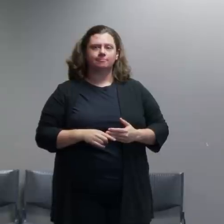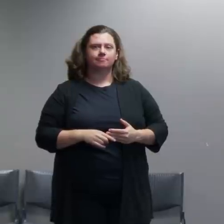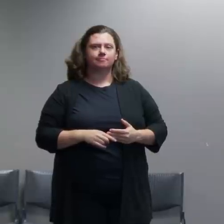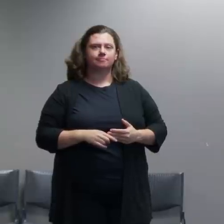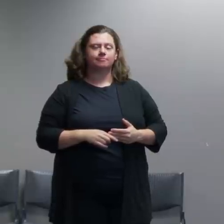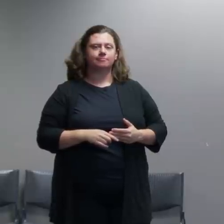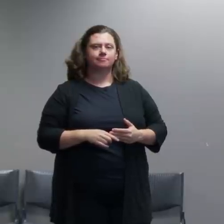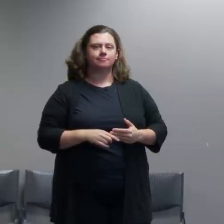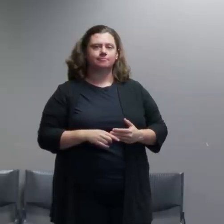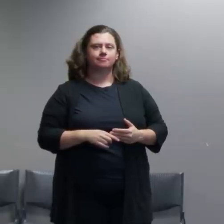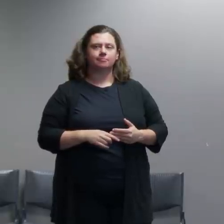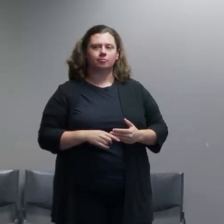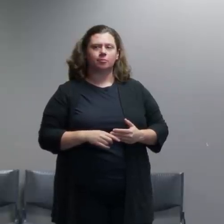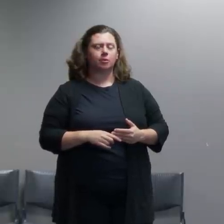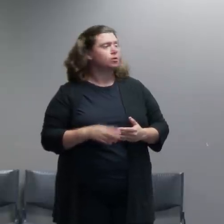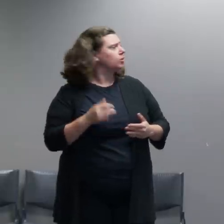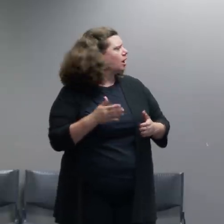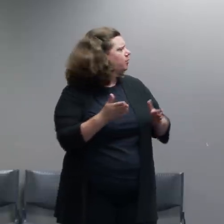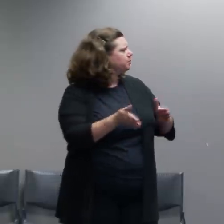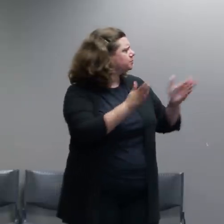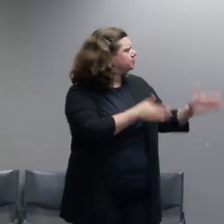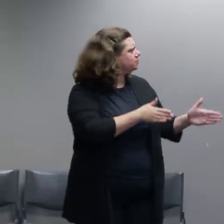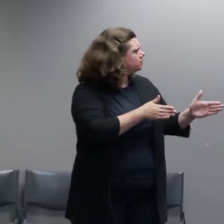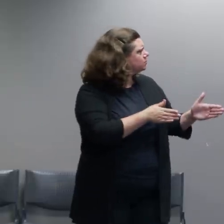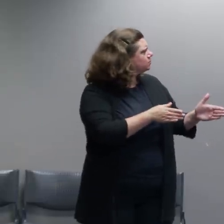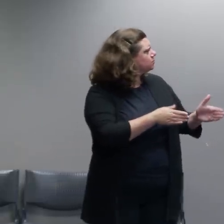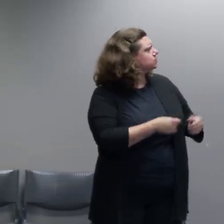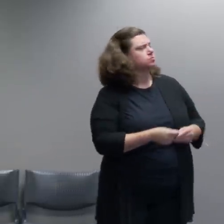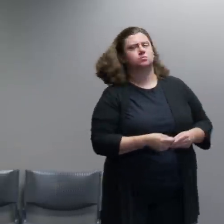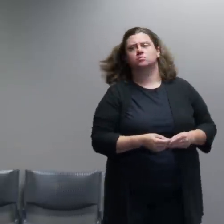And then here, this shows some of the organization